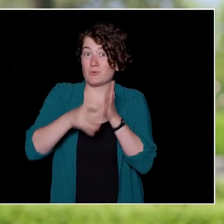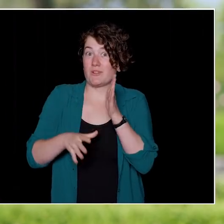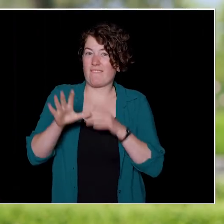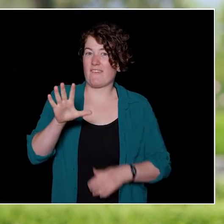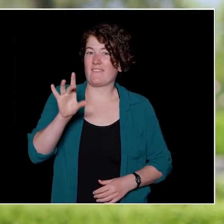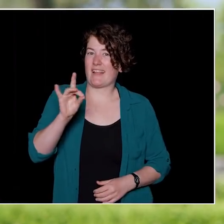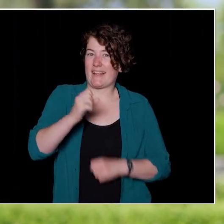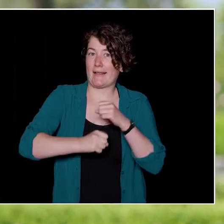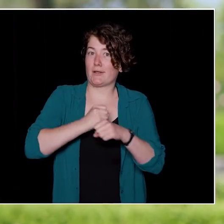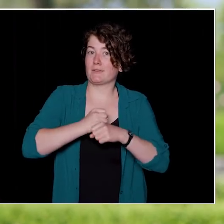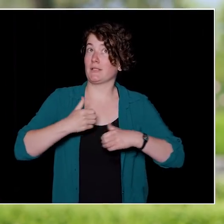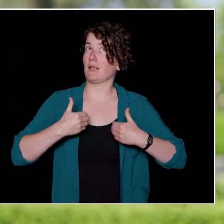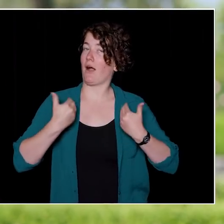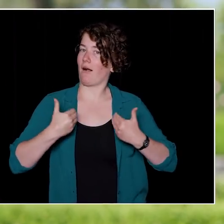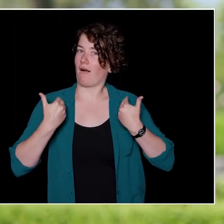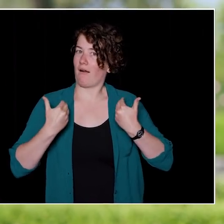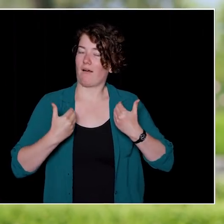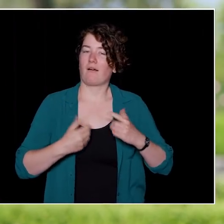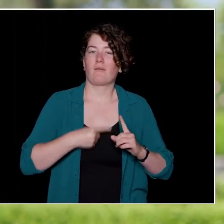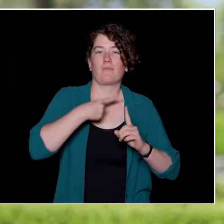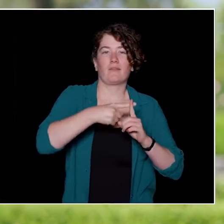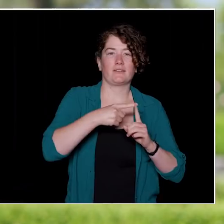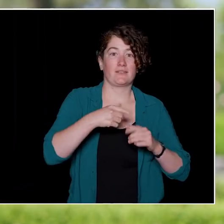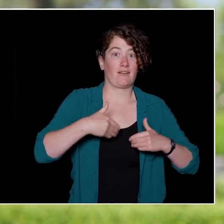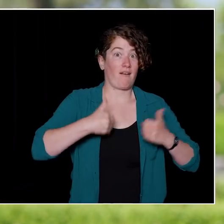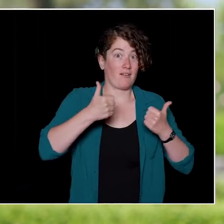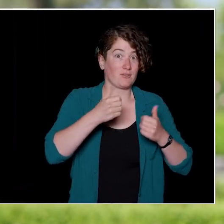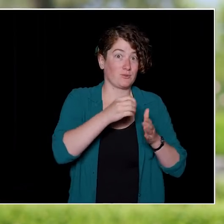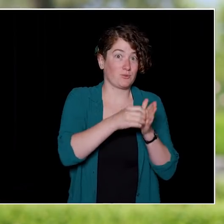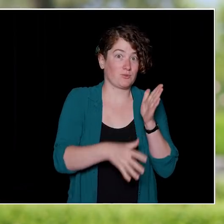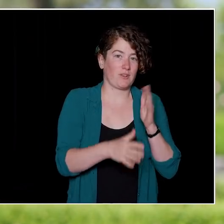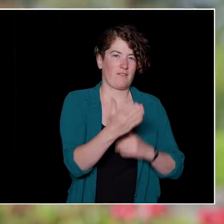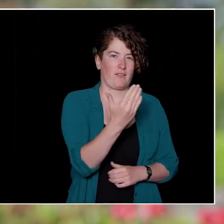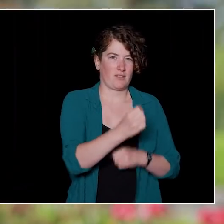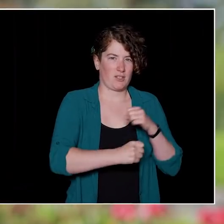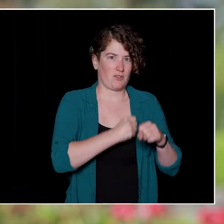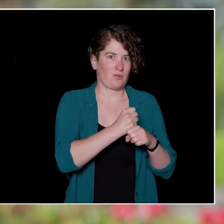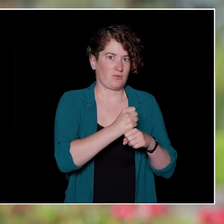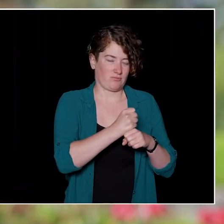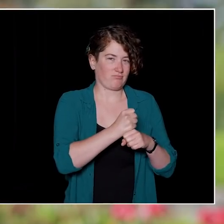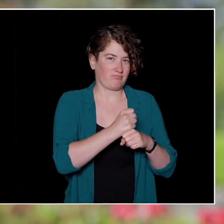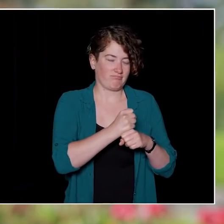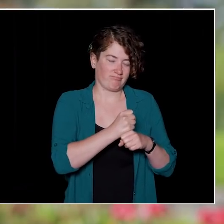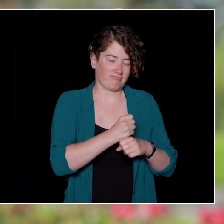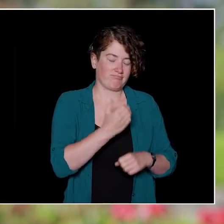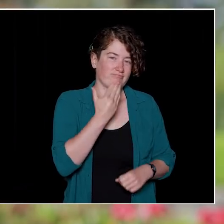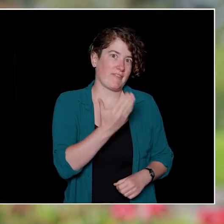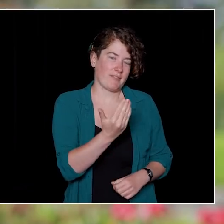and the youngest first-year student is 15 years old. I would also like to take this time